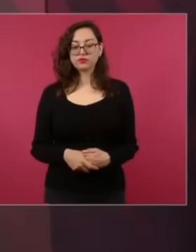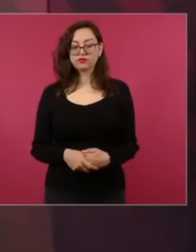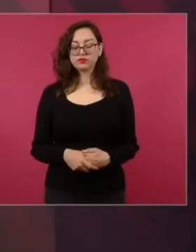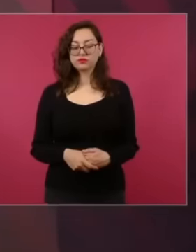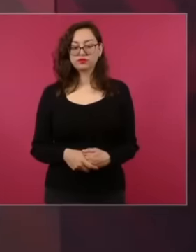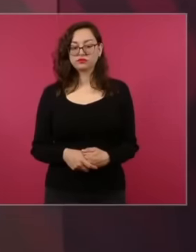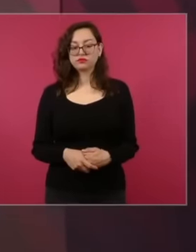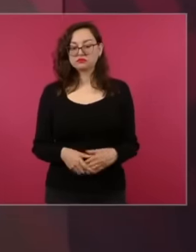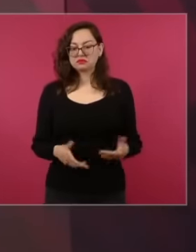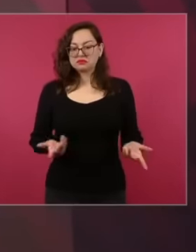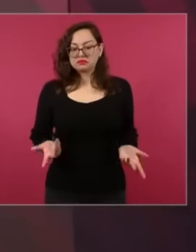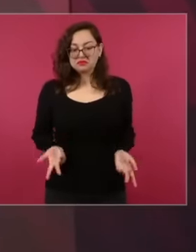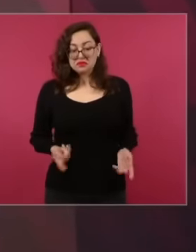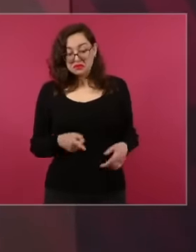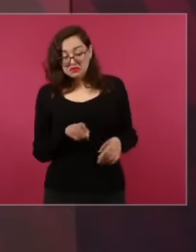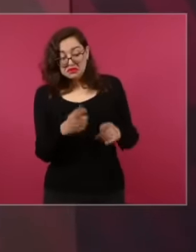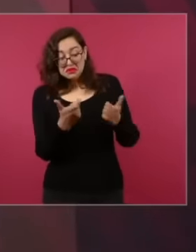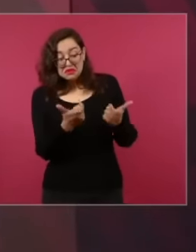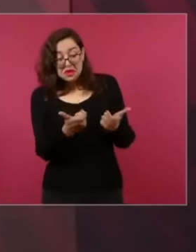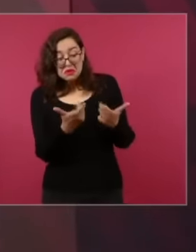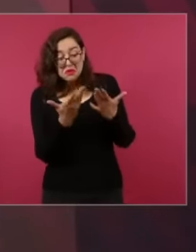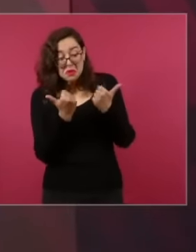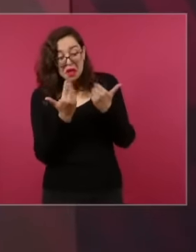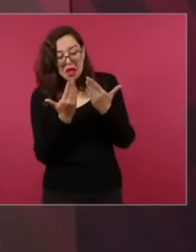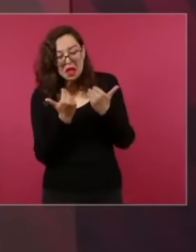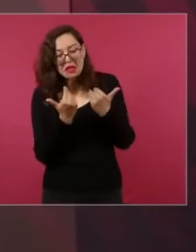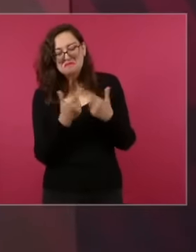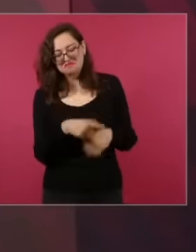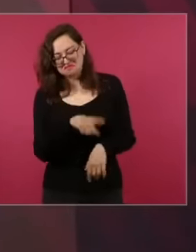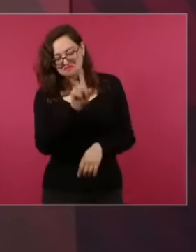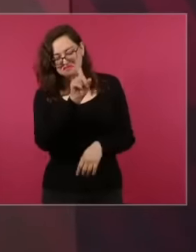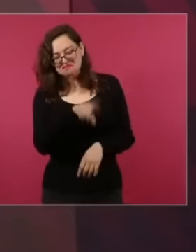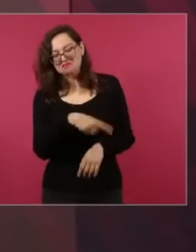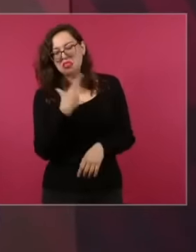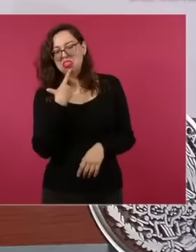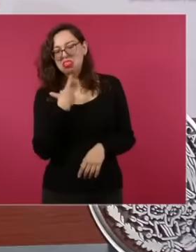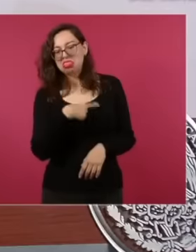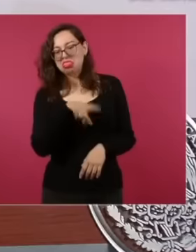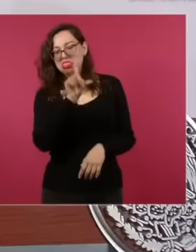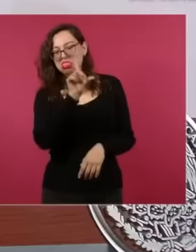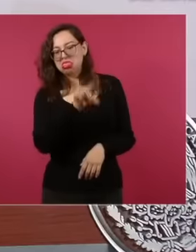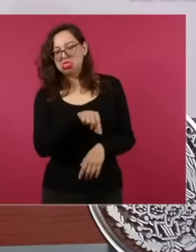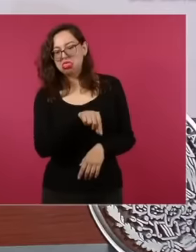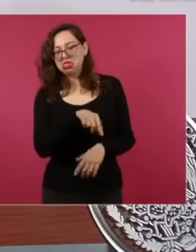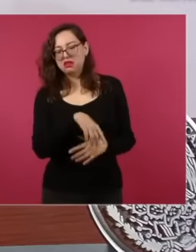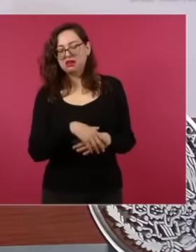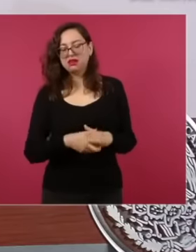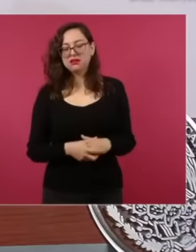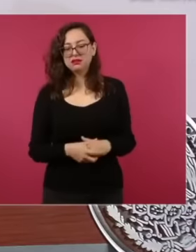worth what we always say, no, how they see you,